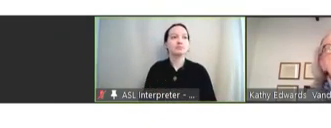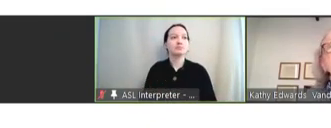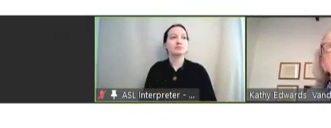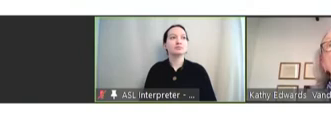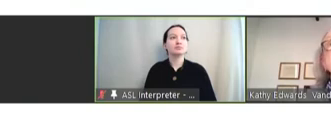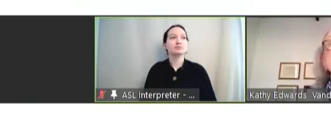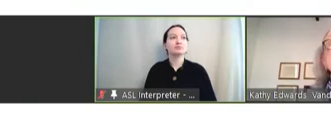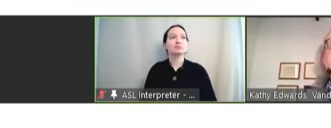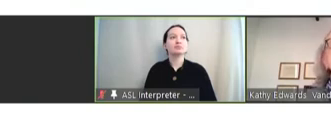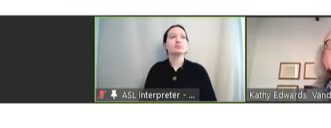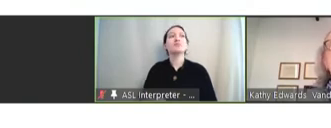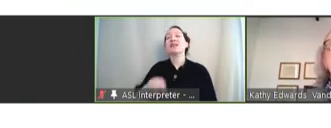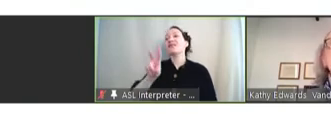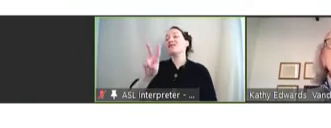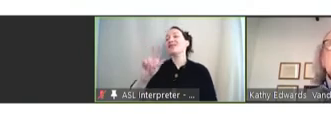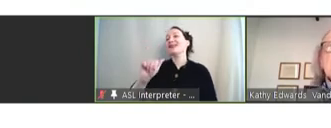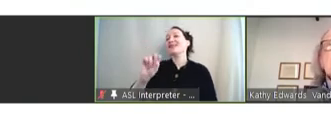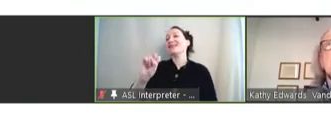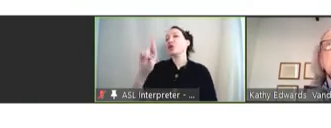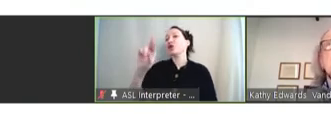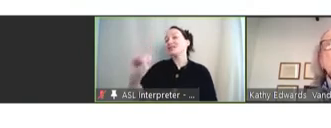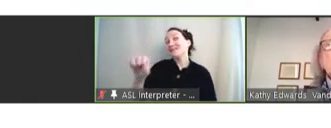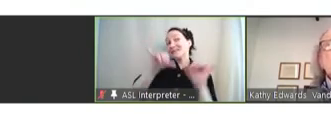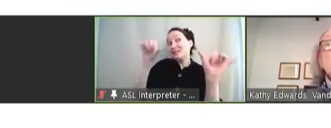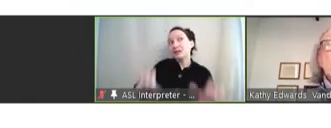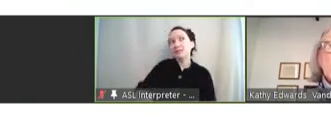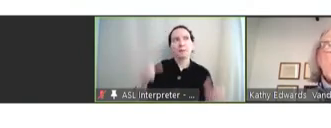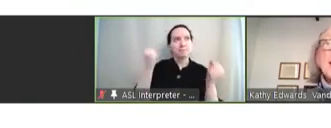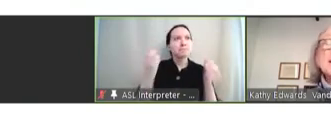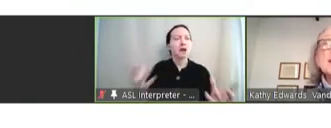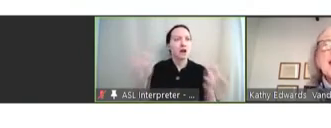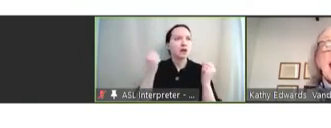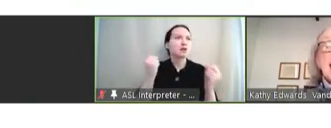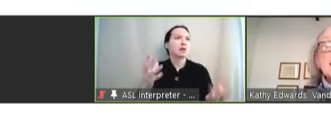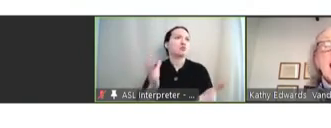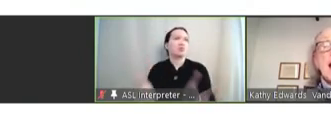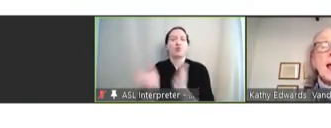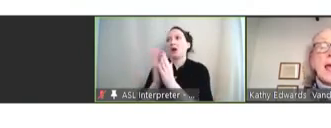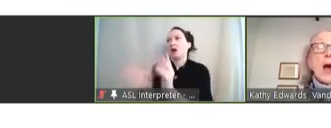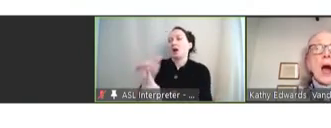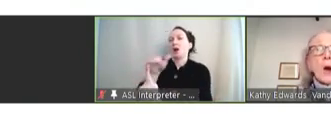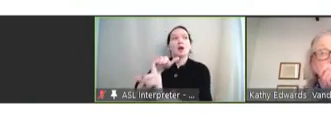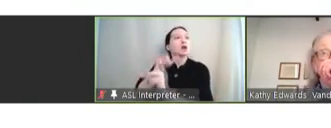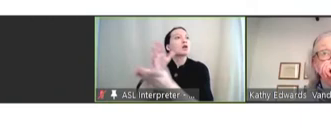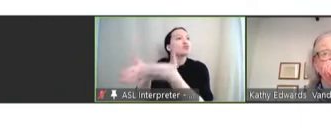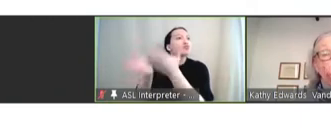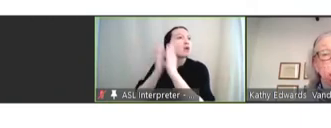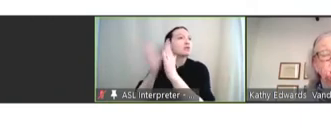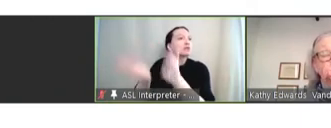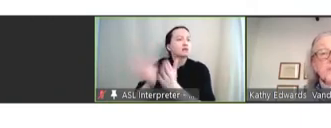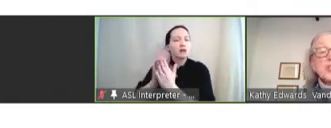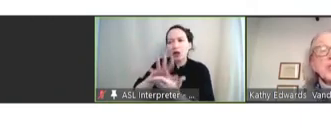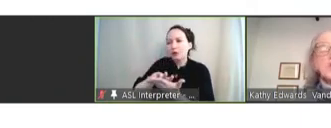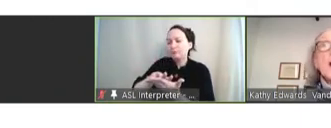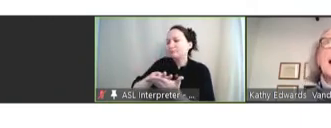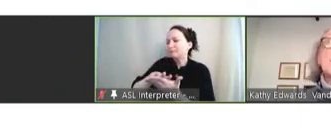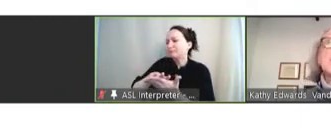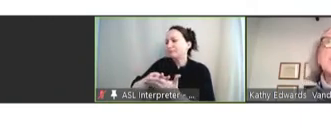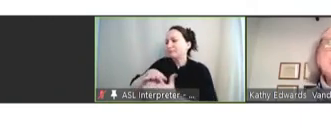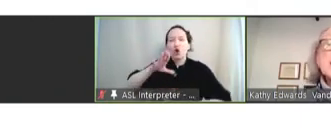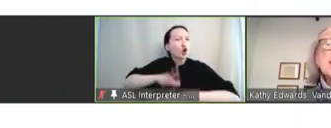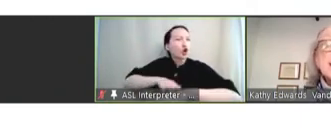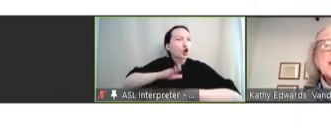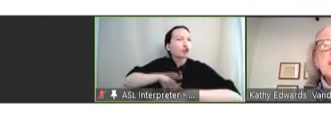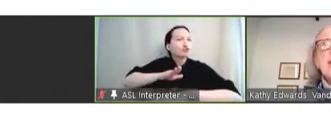The VAERS system has had many, many requests and early warning to the system,